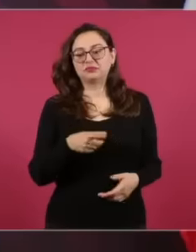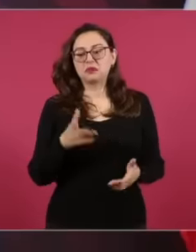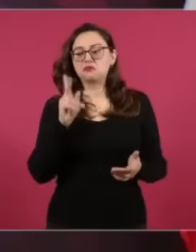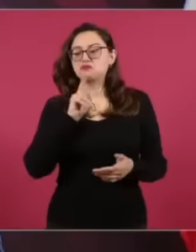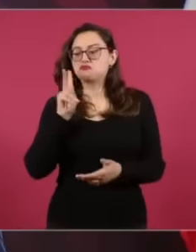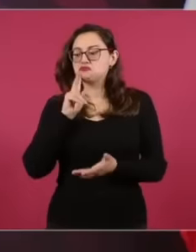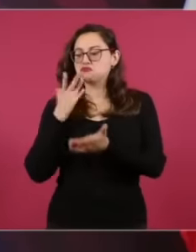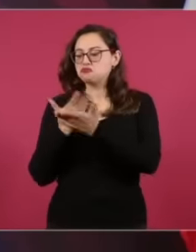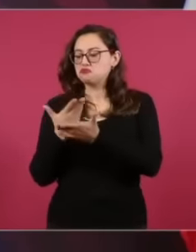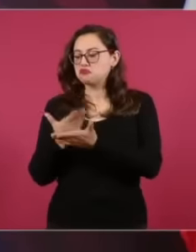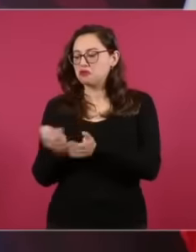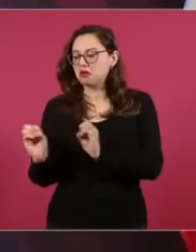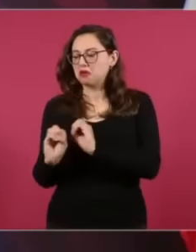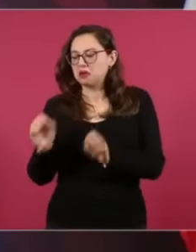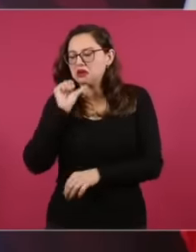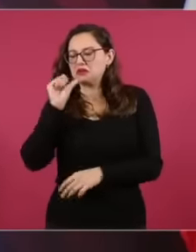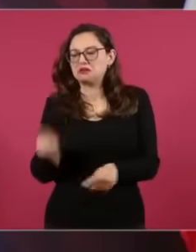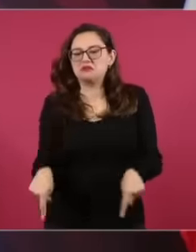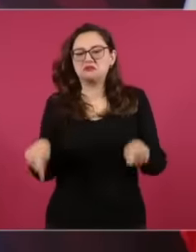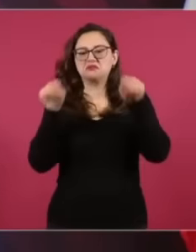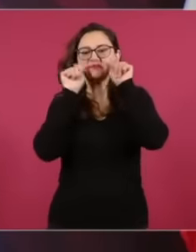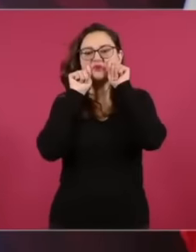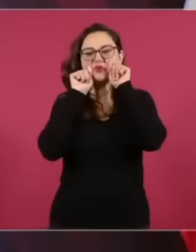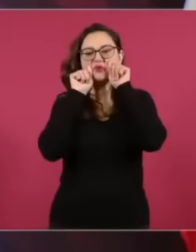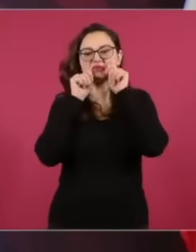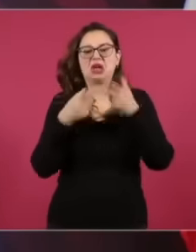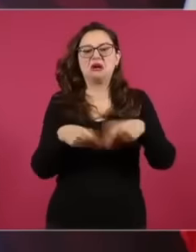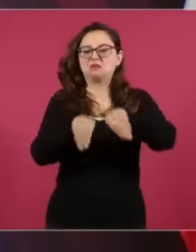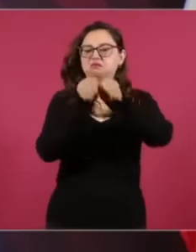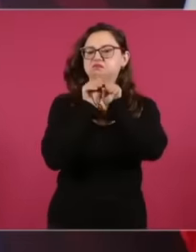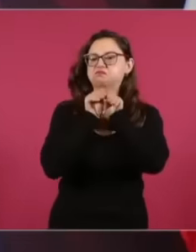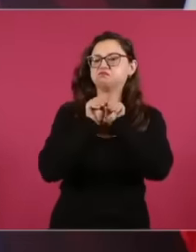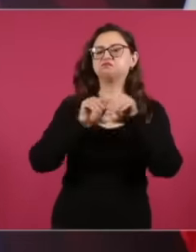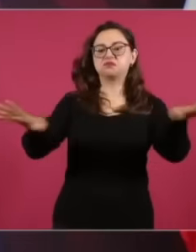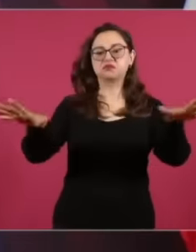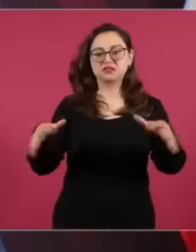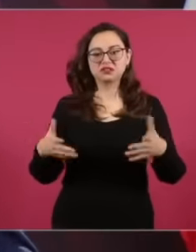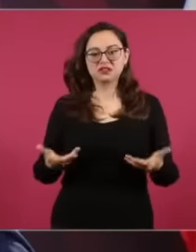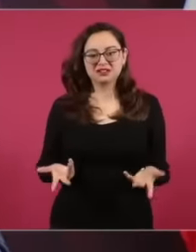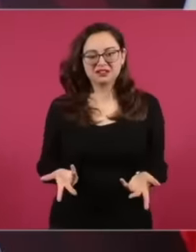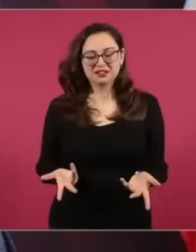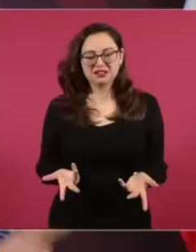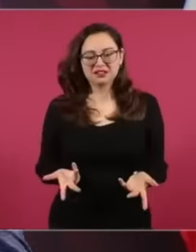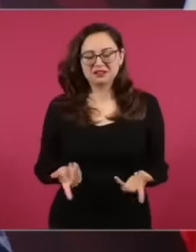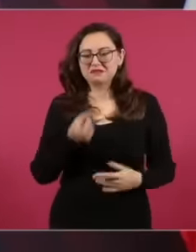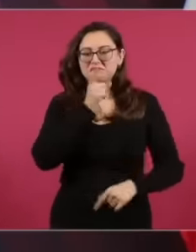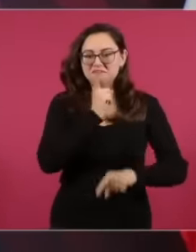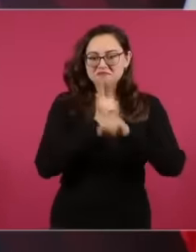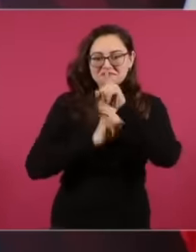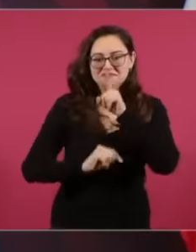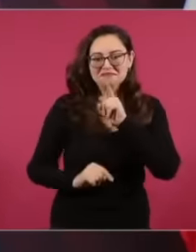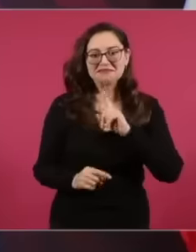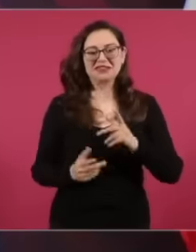mafia journalism This slanderous